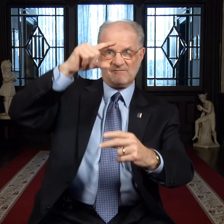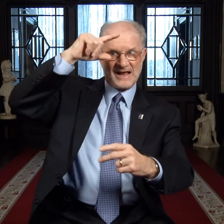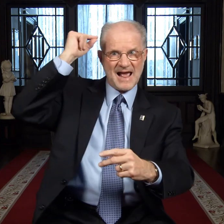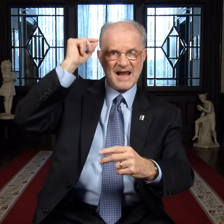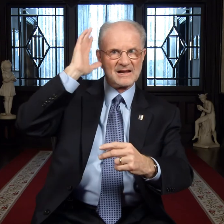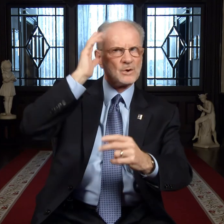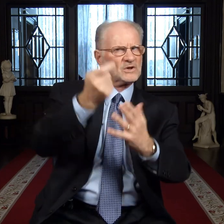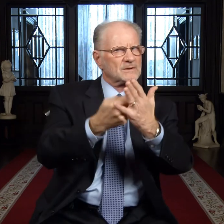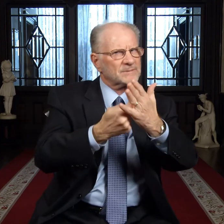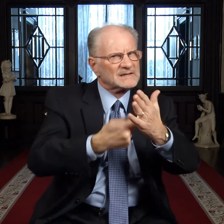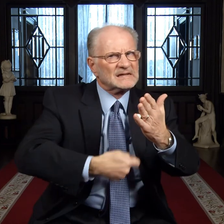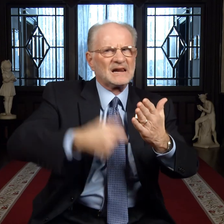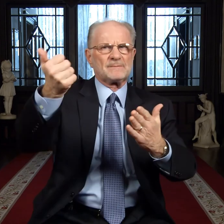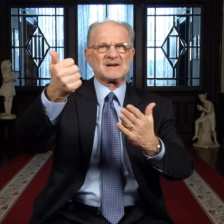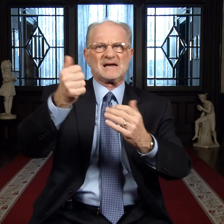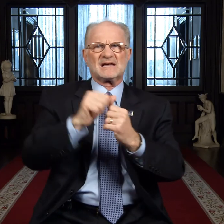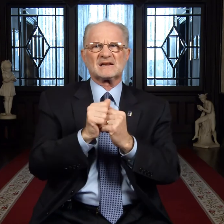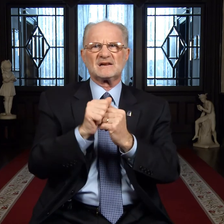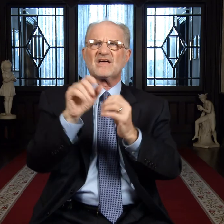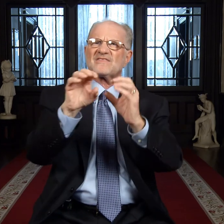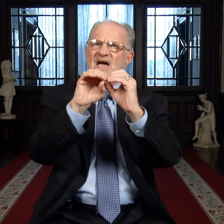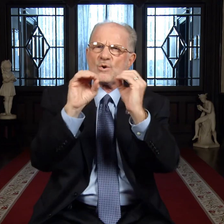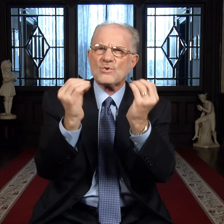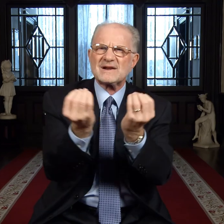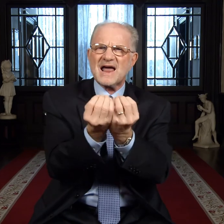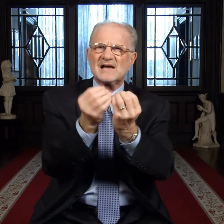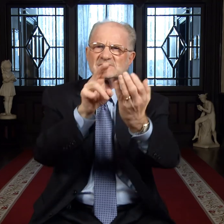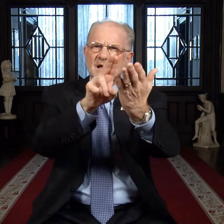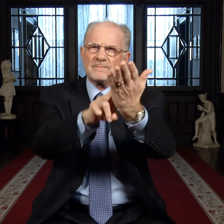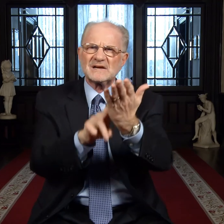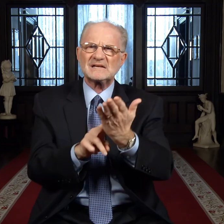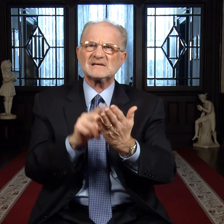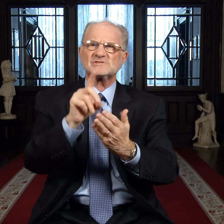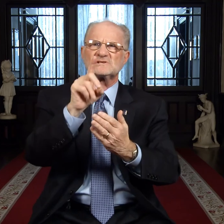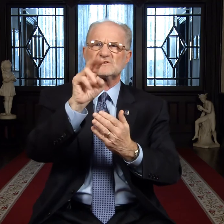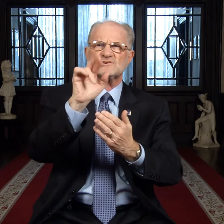might be eliminated they organized a petition drive